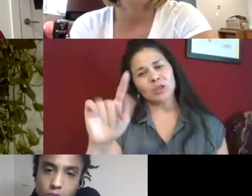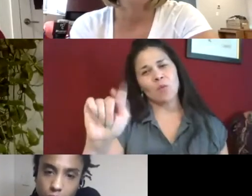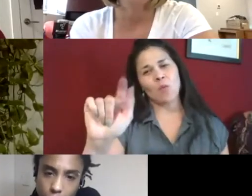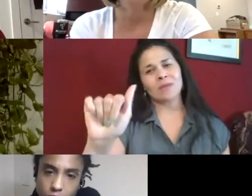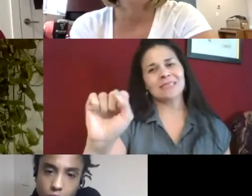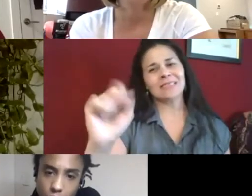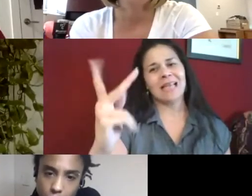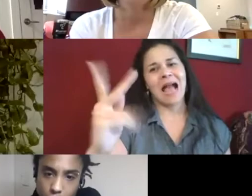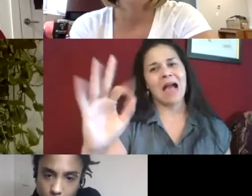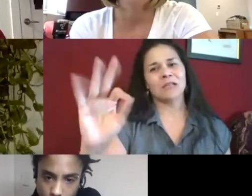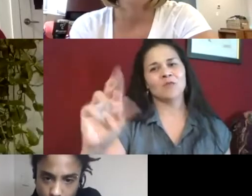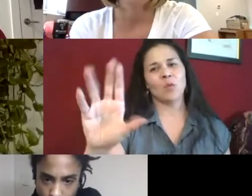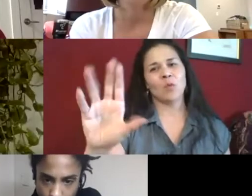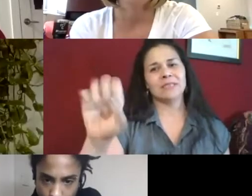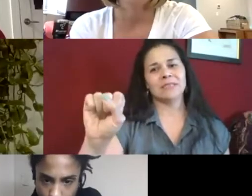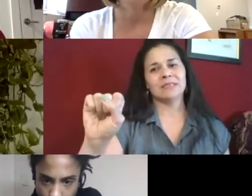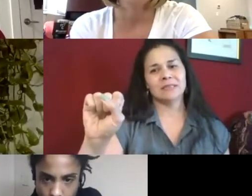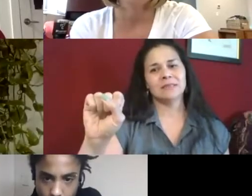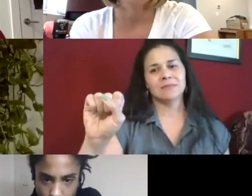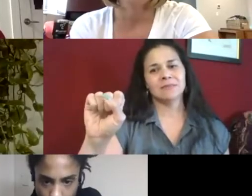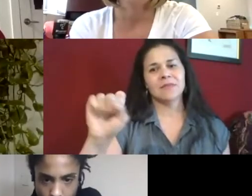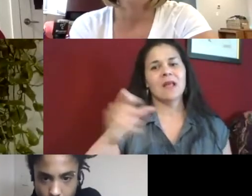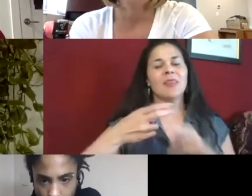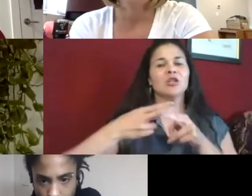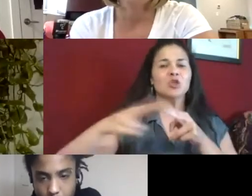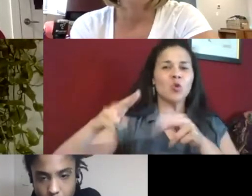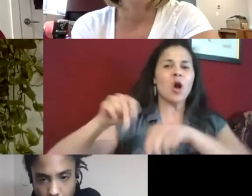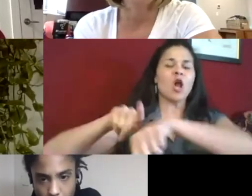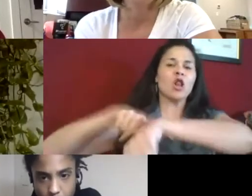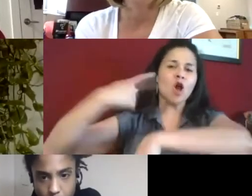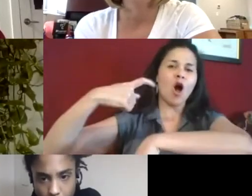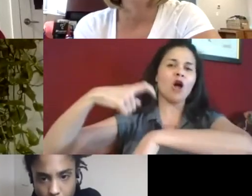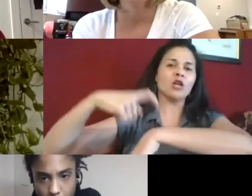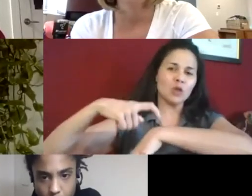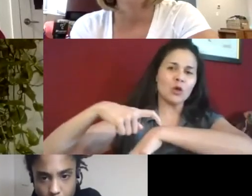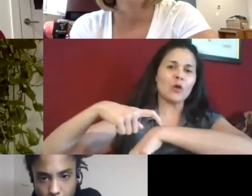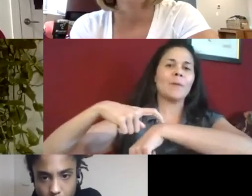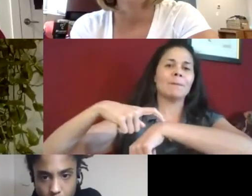part of the social fabric. And I think maybe you know we can think both in